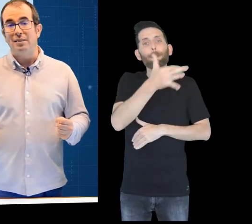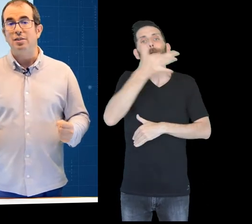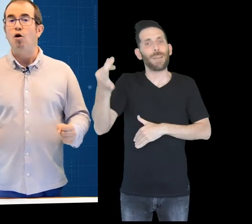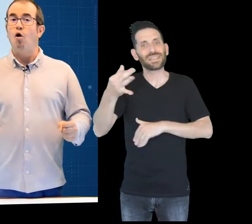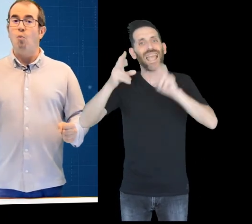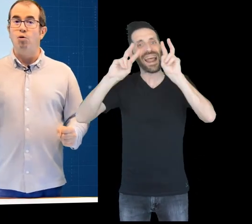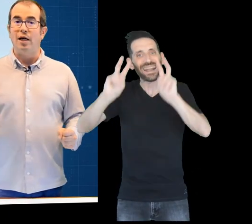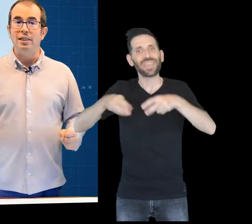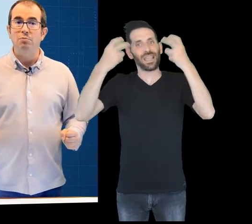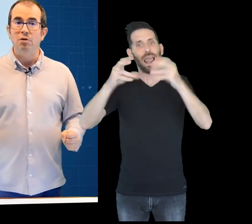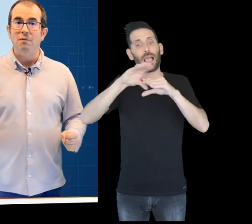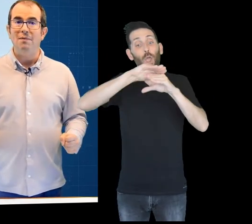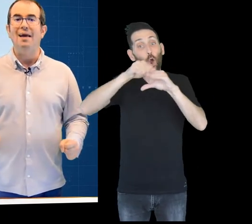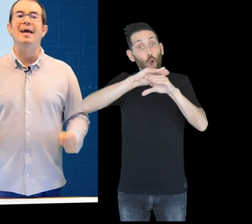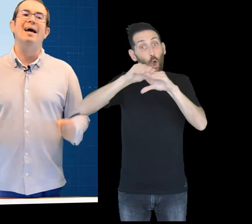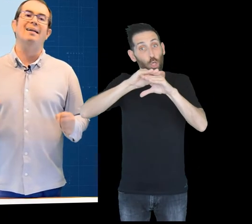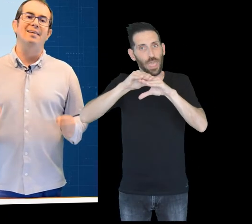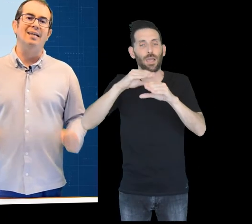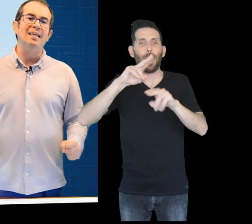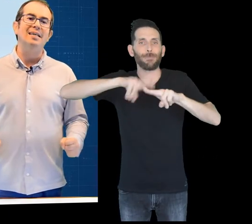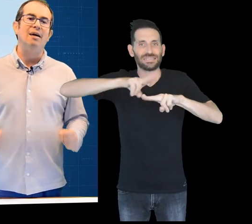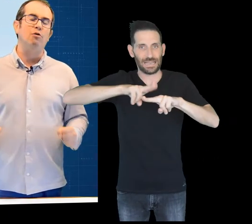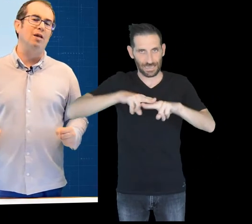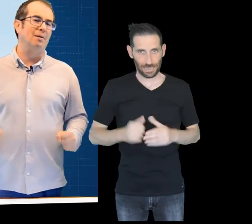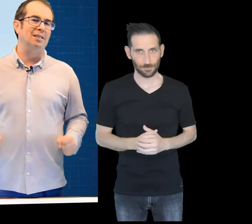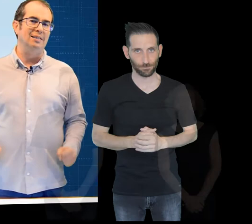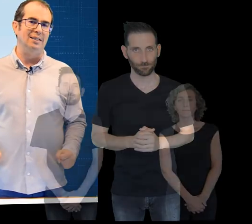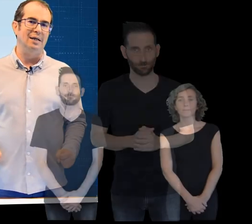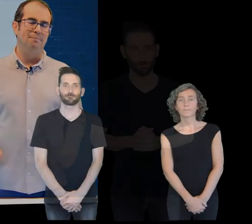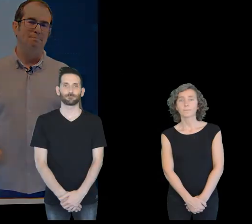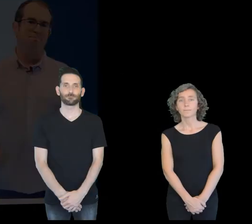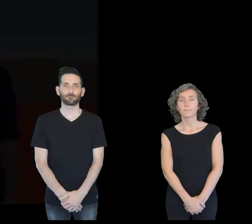volcanism and the recycling of the basaltic crust.